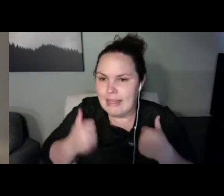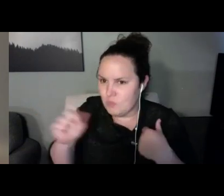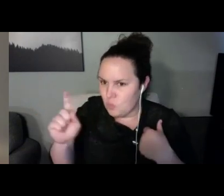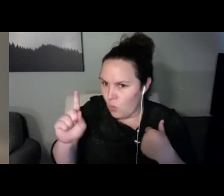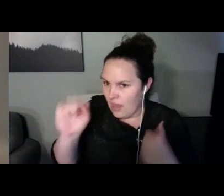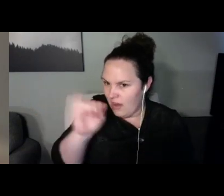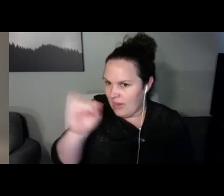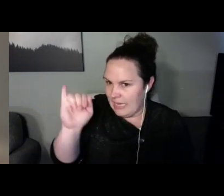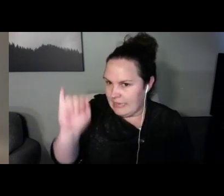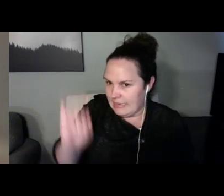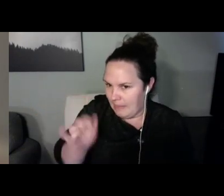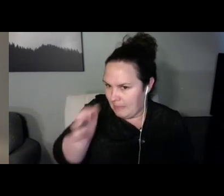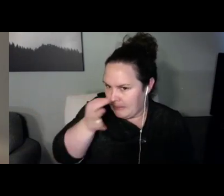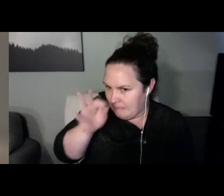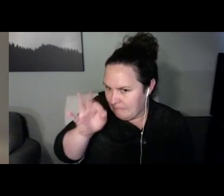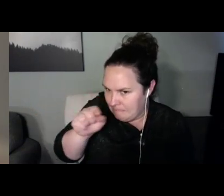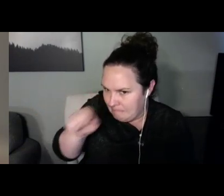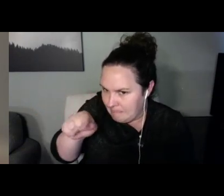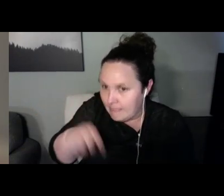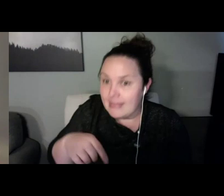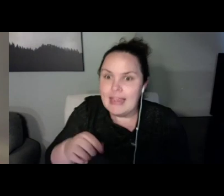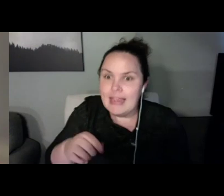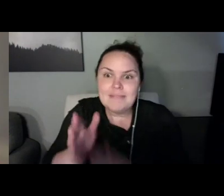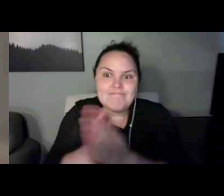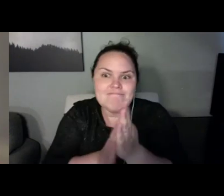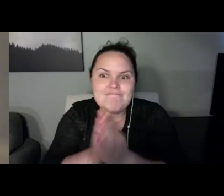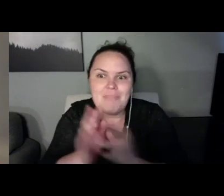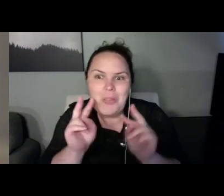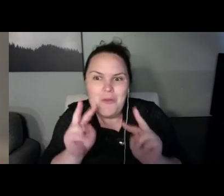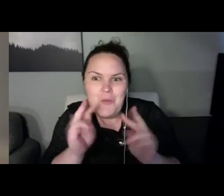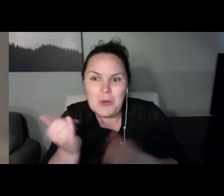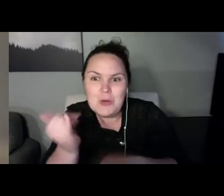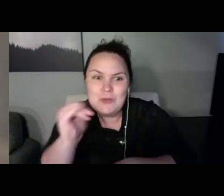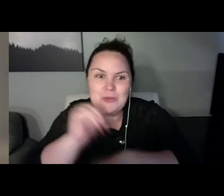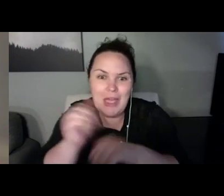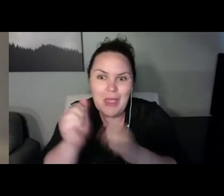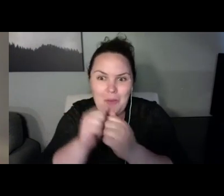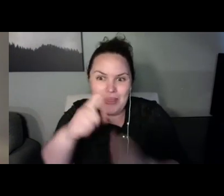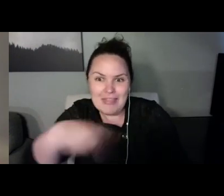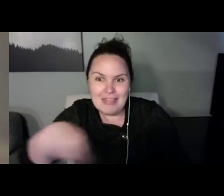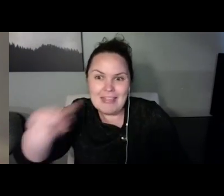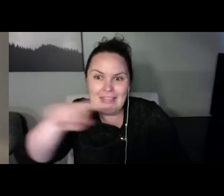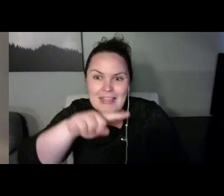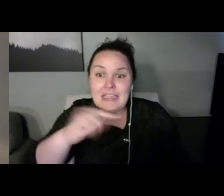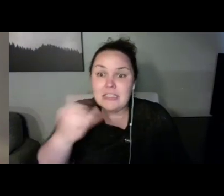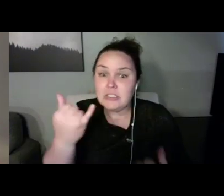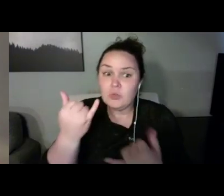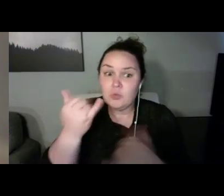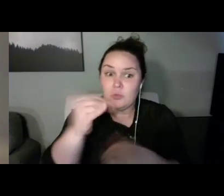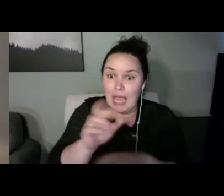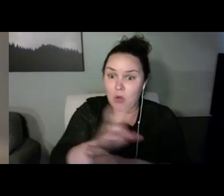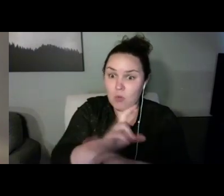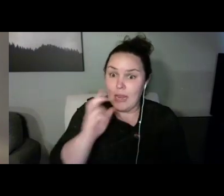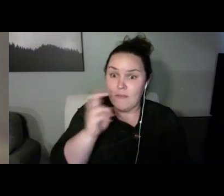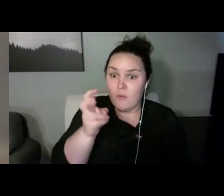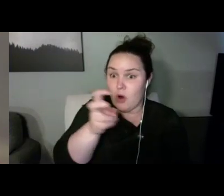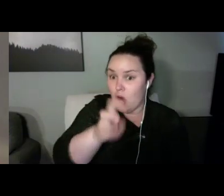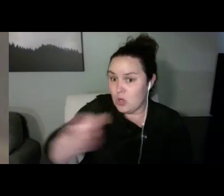He's looking forward to spending the evening with all of us in the Transition Institute tonight. Take it away, RJ.